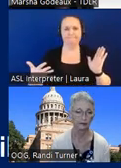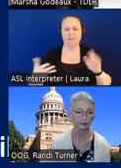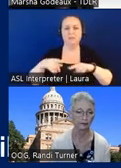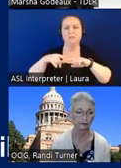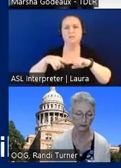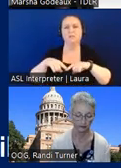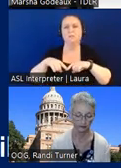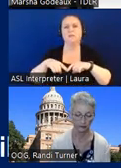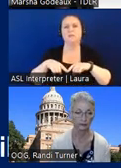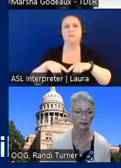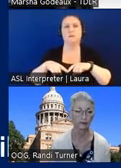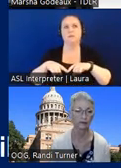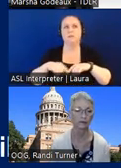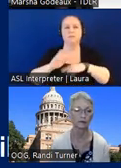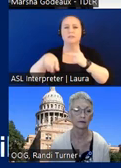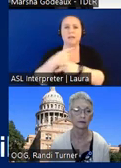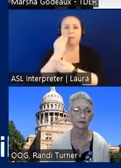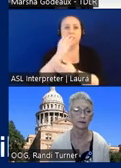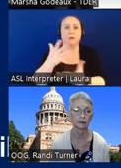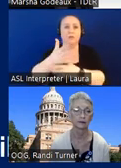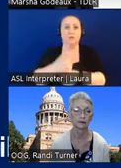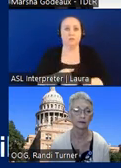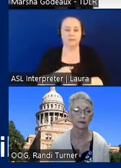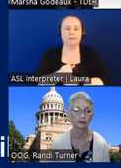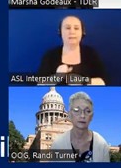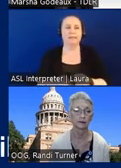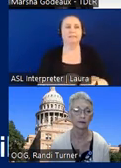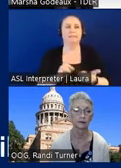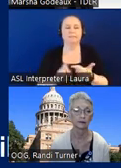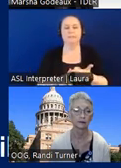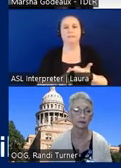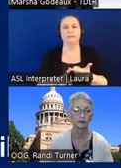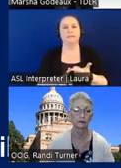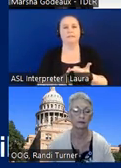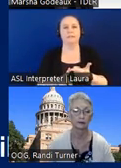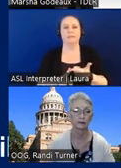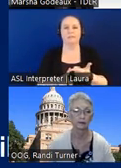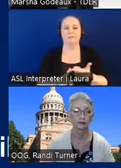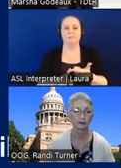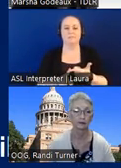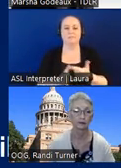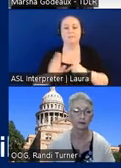what kind of information we get and what kind of information the owner provides